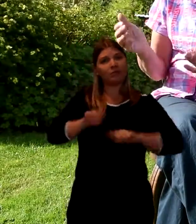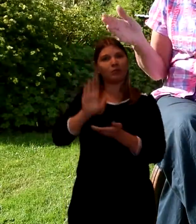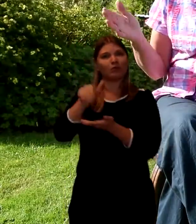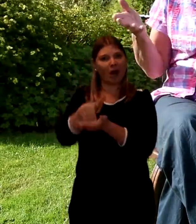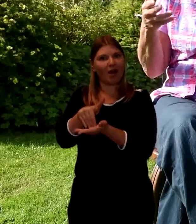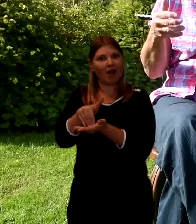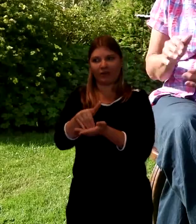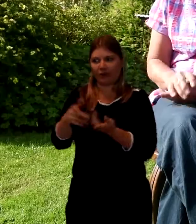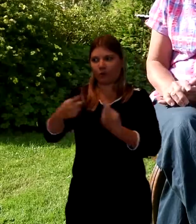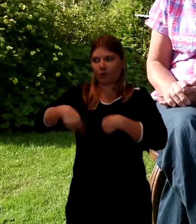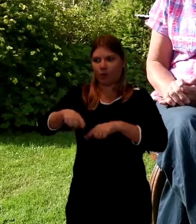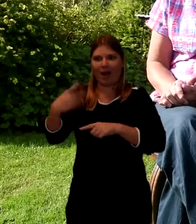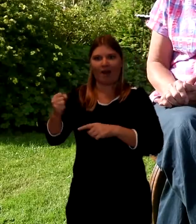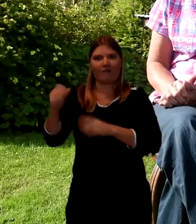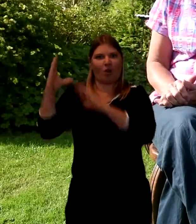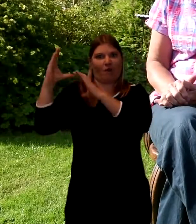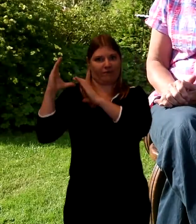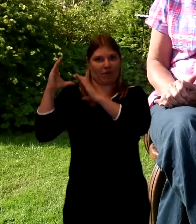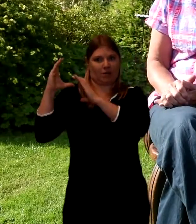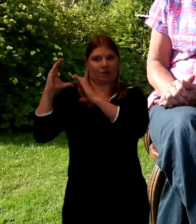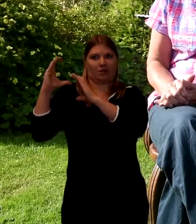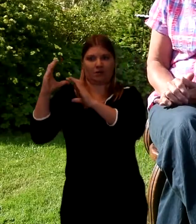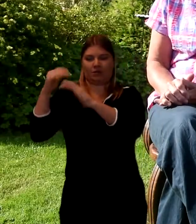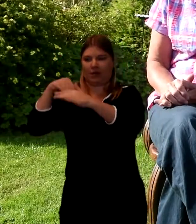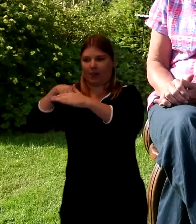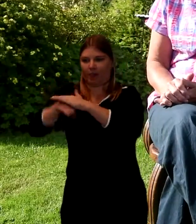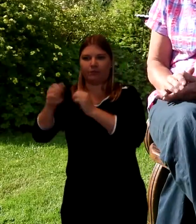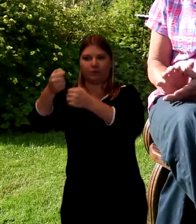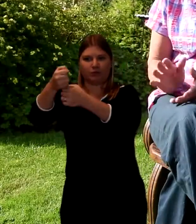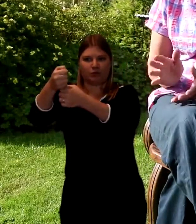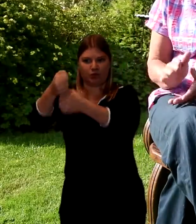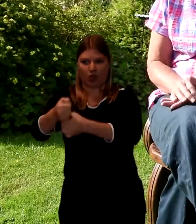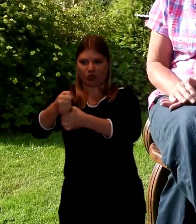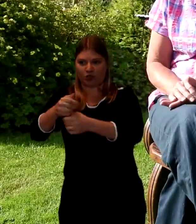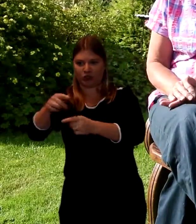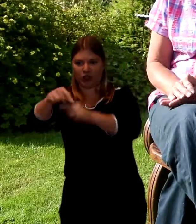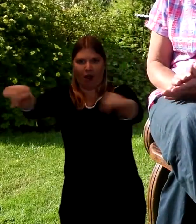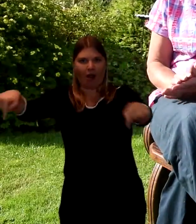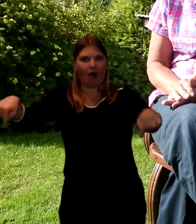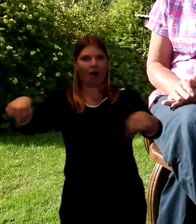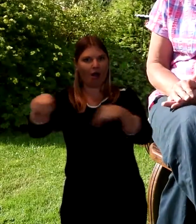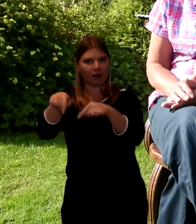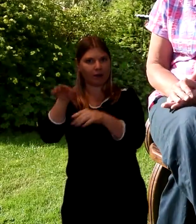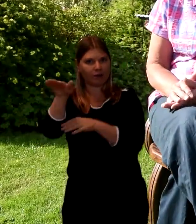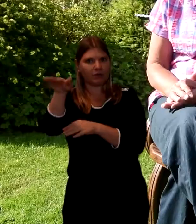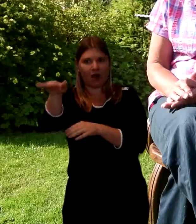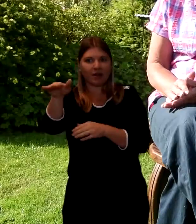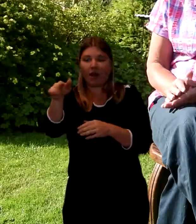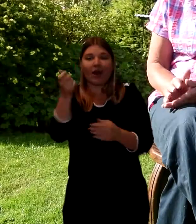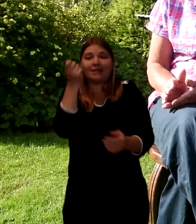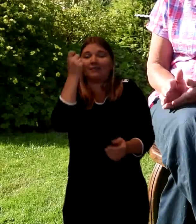We went in obviously with the coffin. What was unusual, and again I didn't find this out till afterwards, was there was no women.